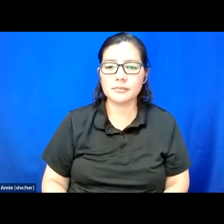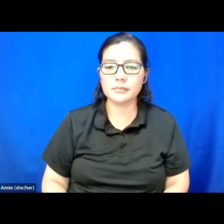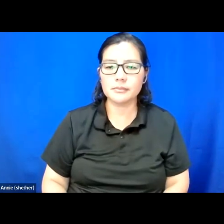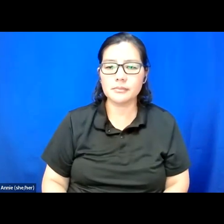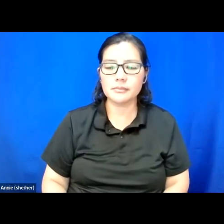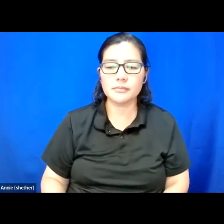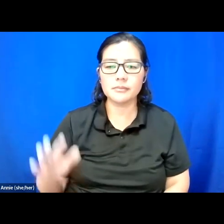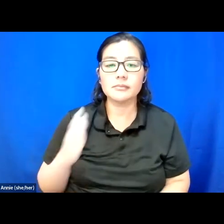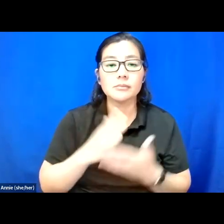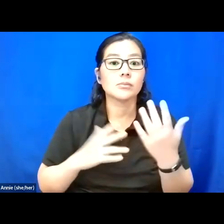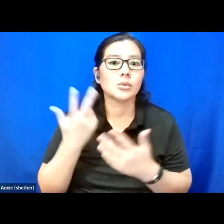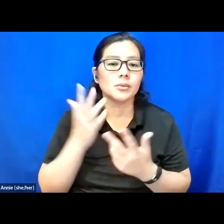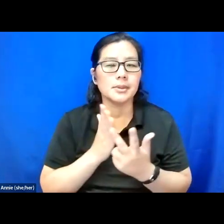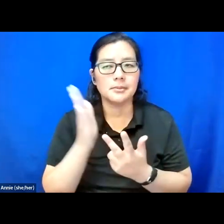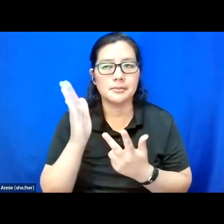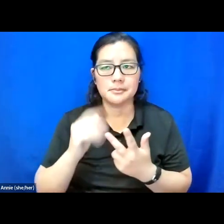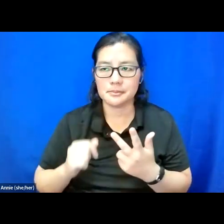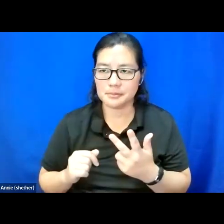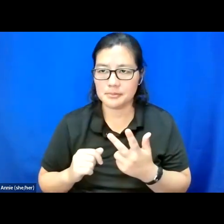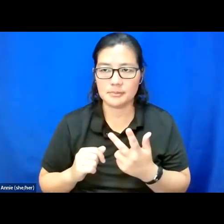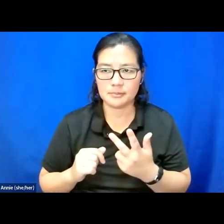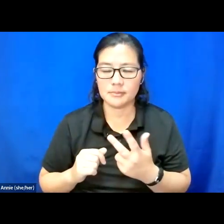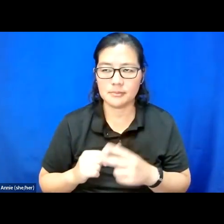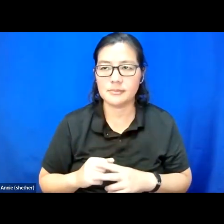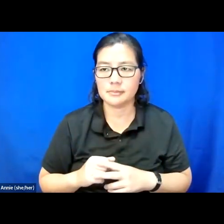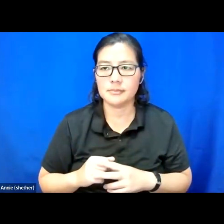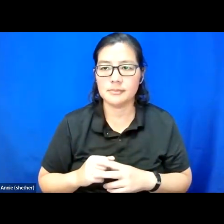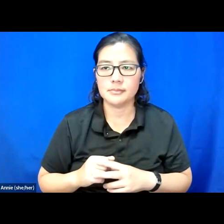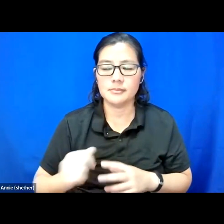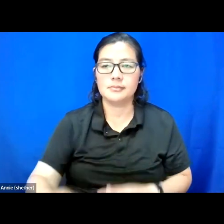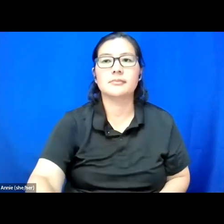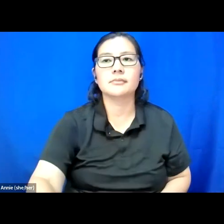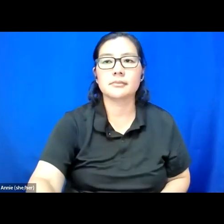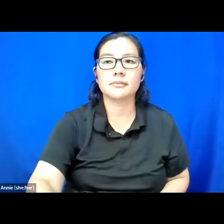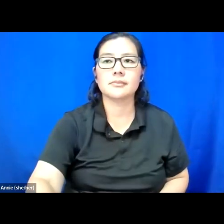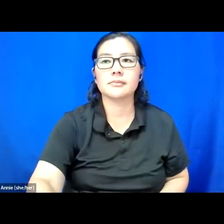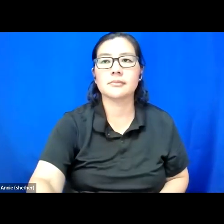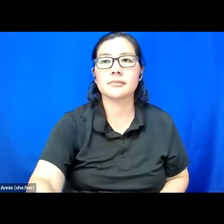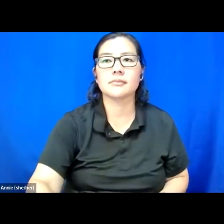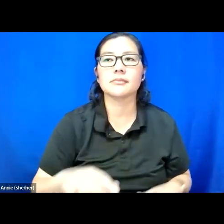Part three, access freedom dreams.